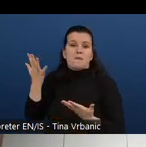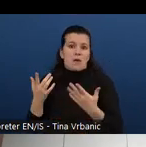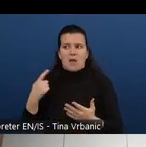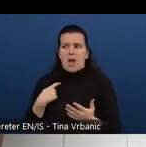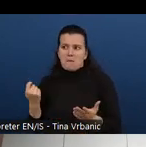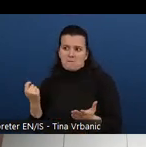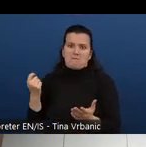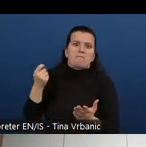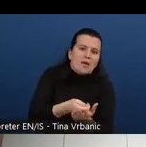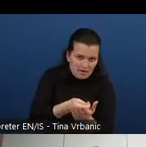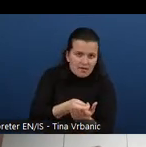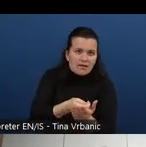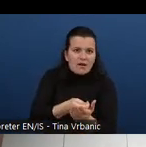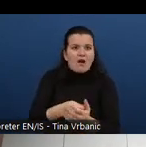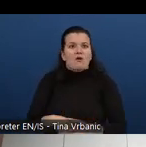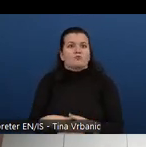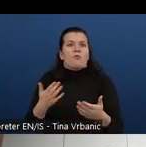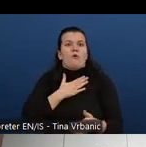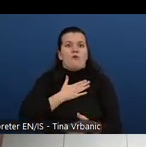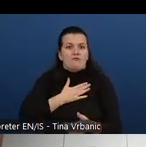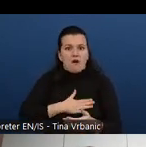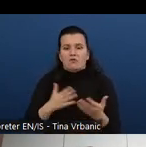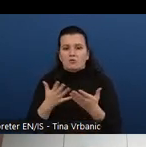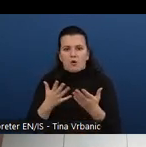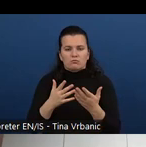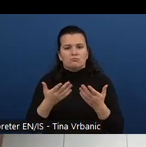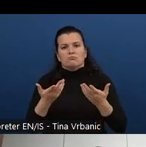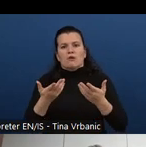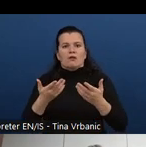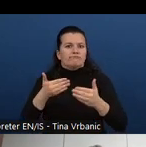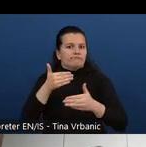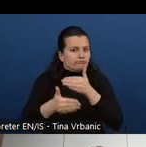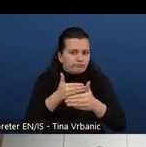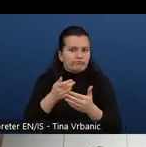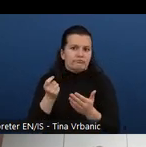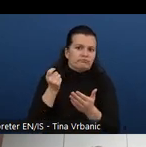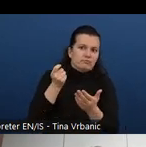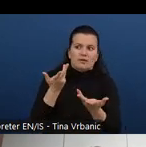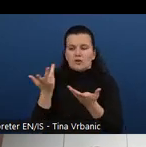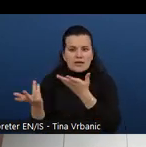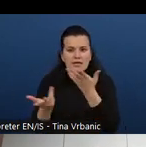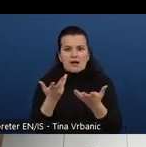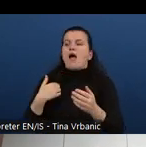the curricula could serve very well their purposes in the way that they could focus